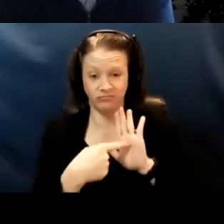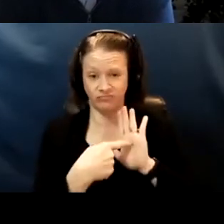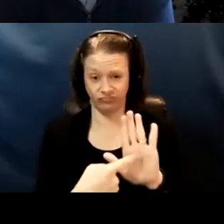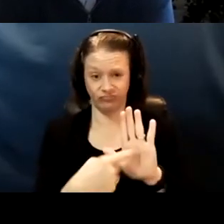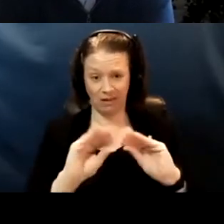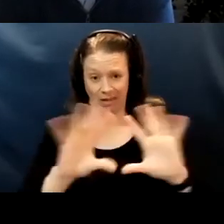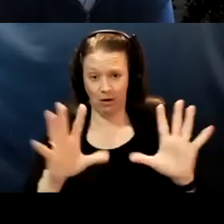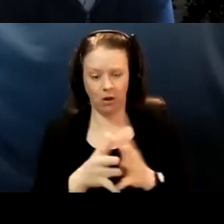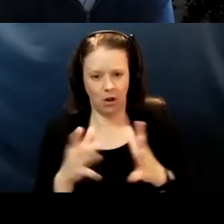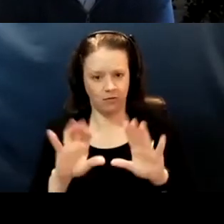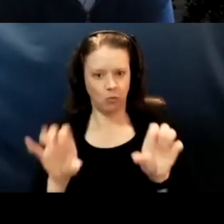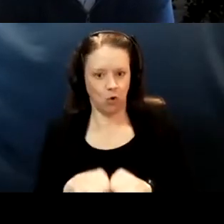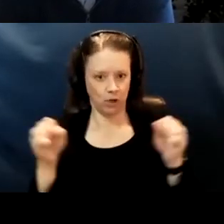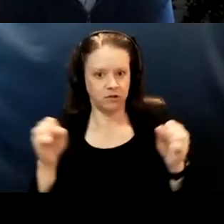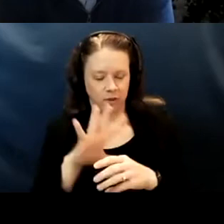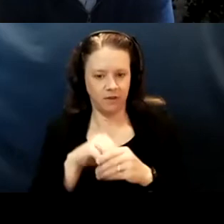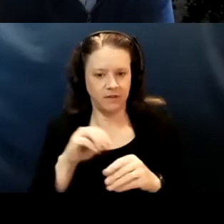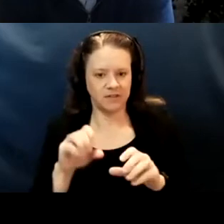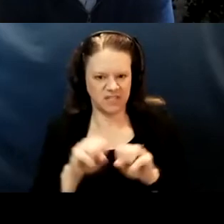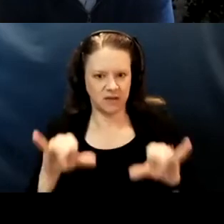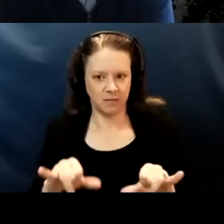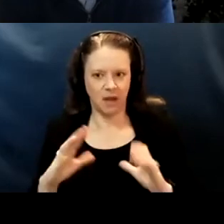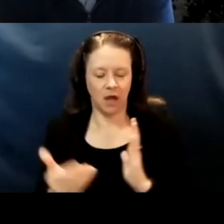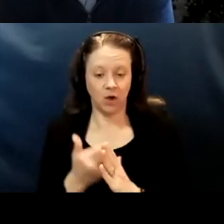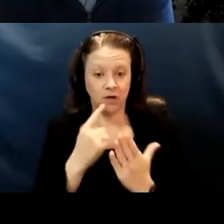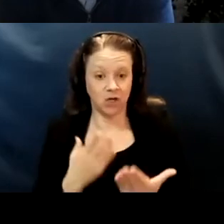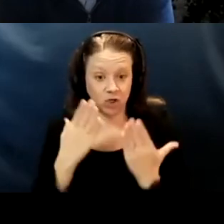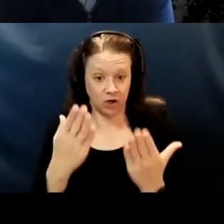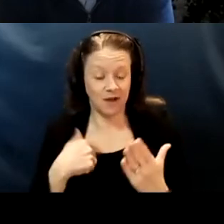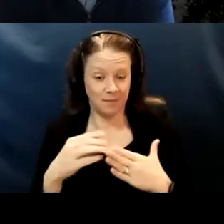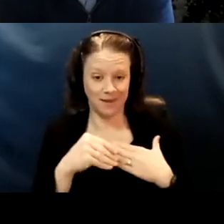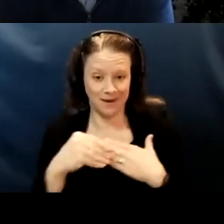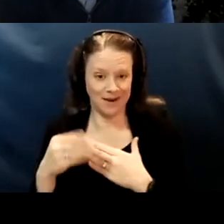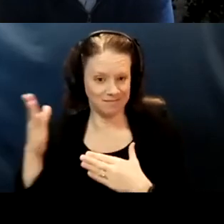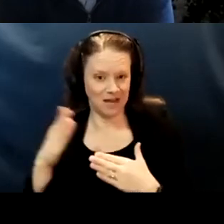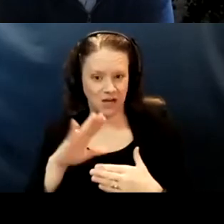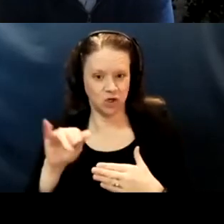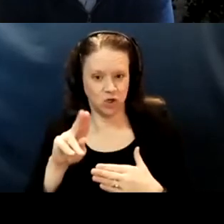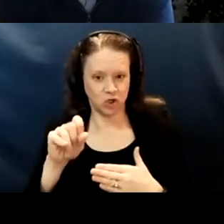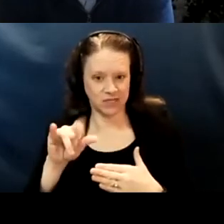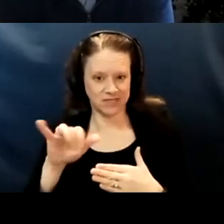And the new initiative that I'll be leading at Justice in Aging. I think there'll be many opportunities to continue to build,